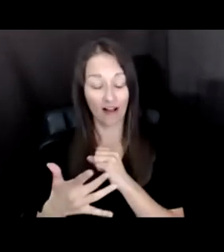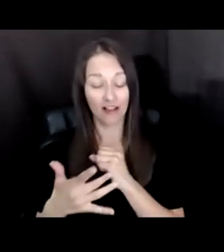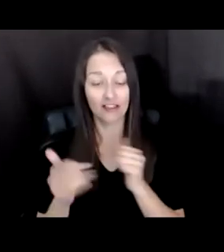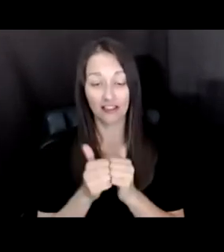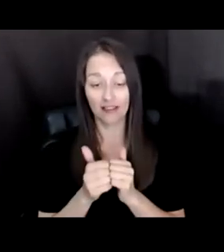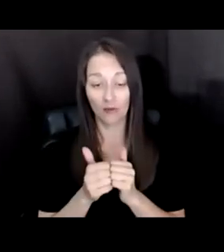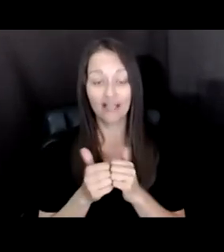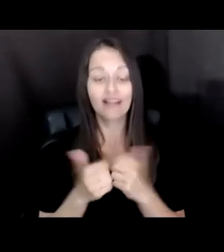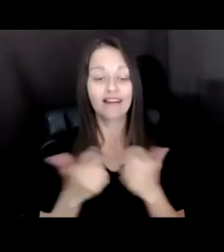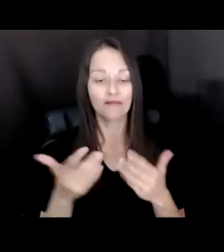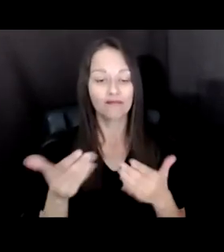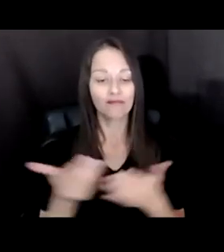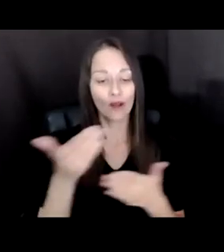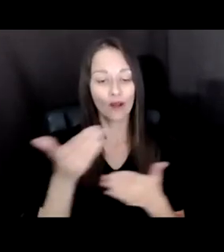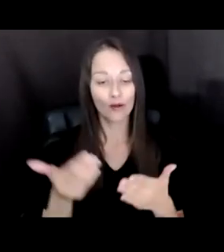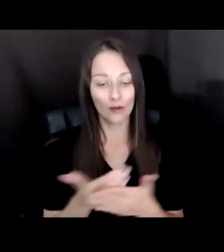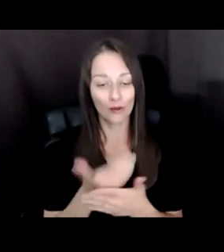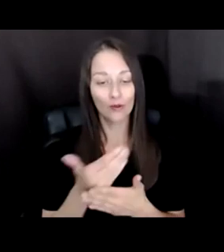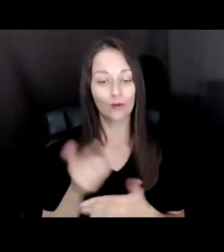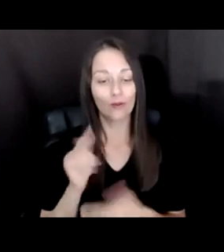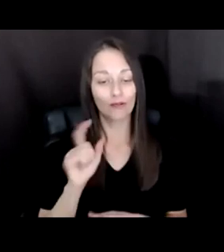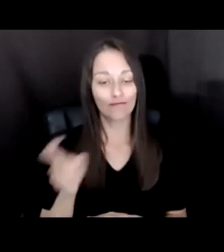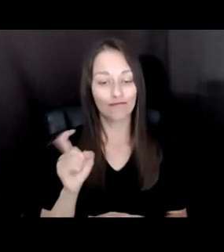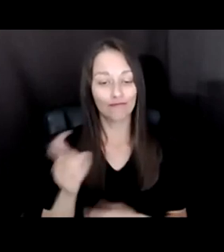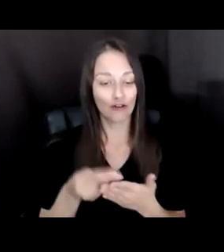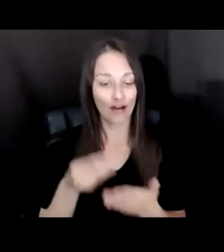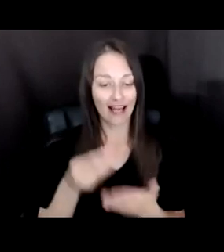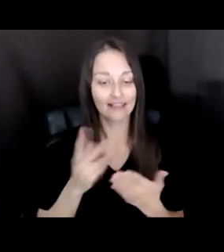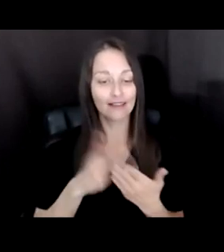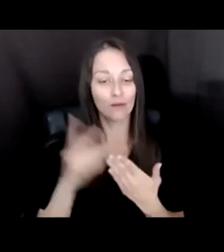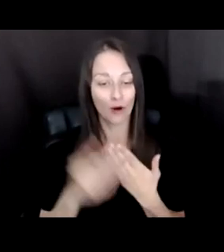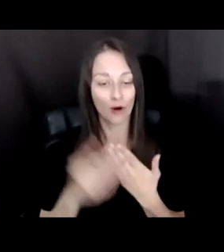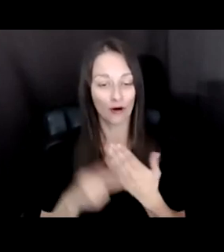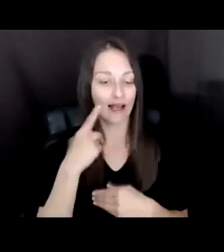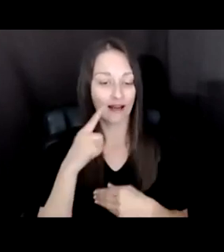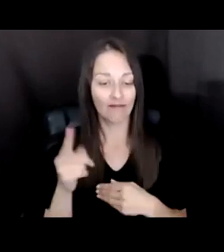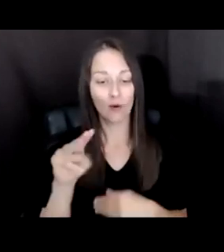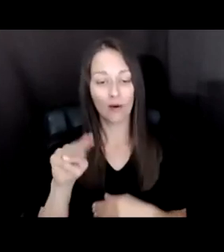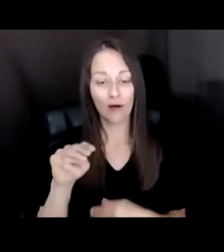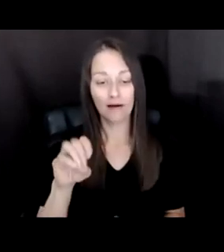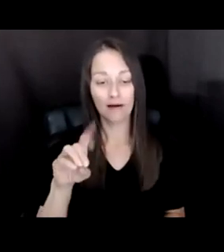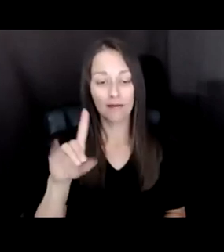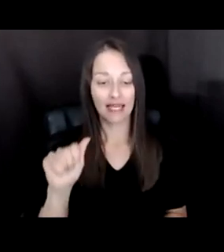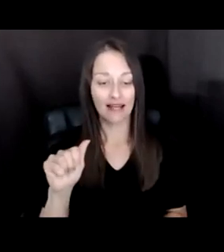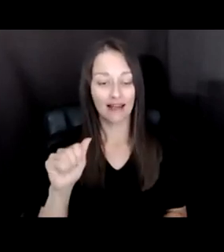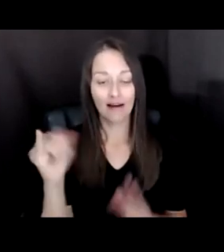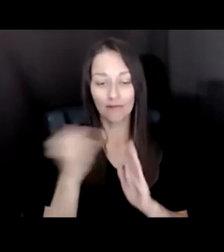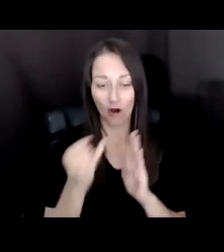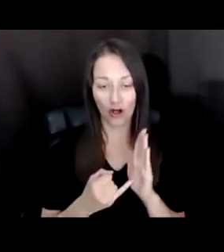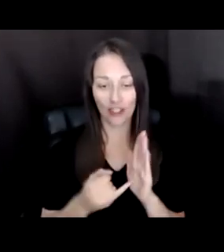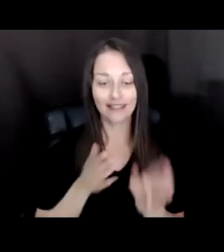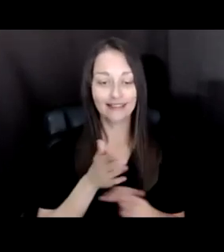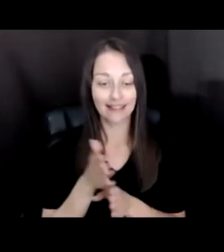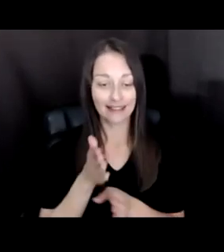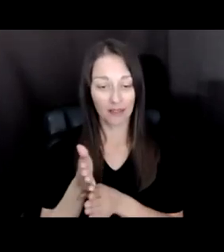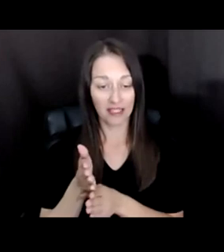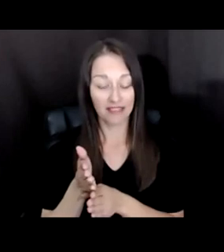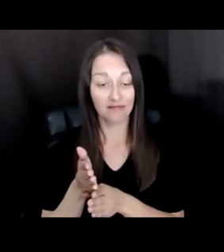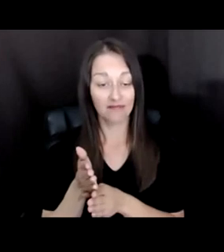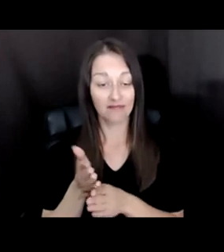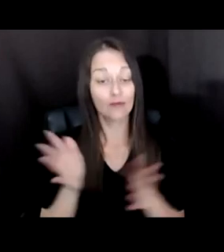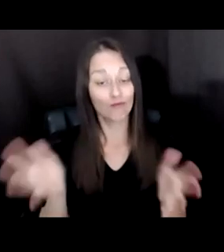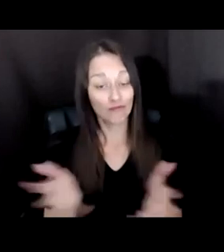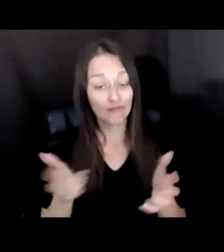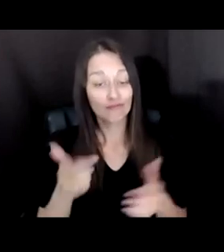PROJECTS PROGRAM IN THE MEDIA ARTS DISCIPLINE. WE ENCOURAGE APPLICATIONS FOR PROJECTS OF ALL SIZES